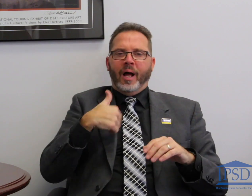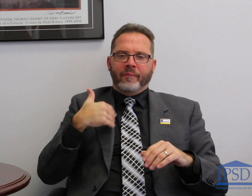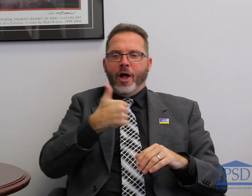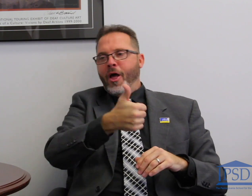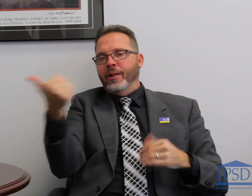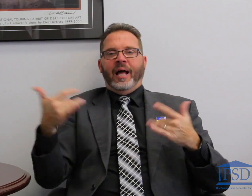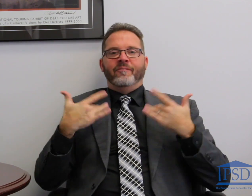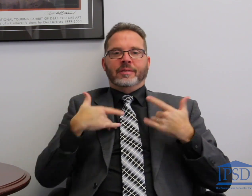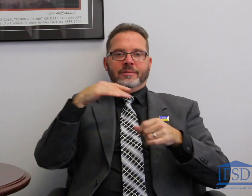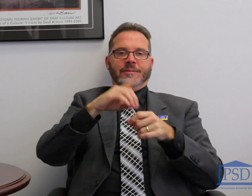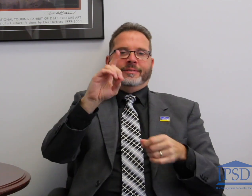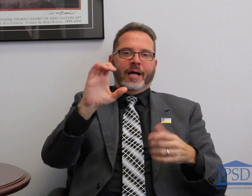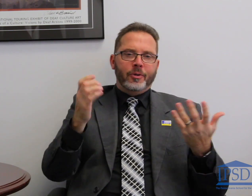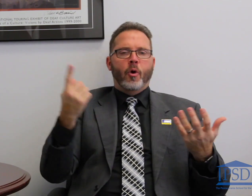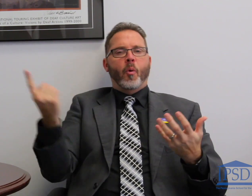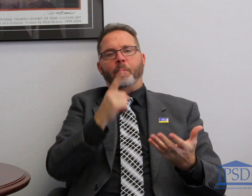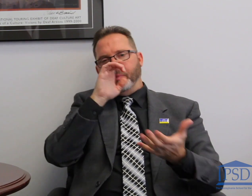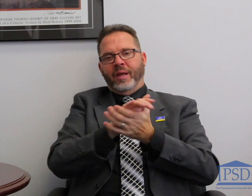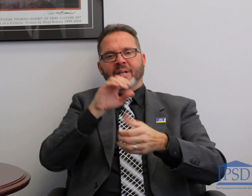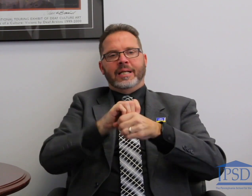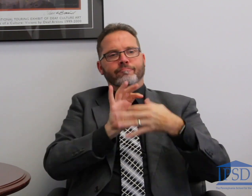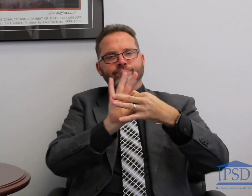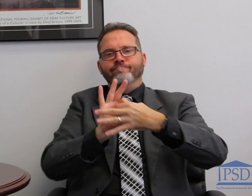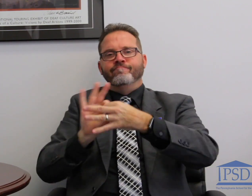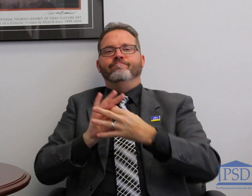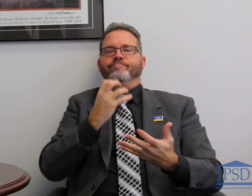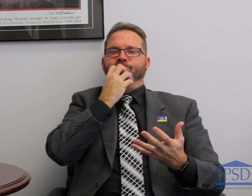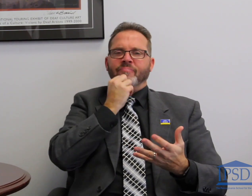There are always events this time of year and we continue to participate in them and support our